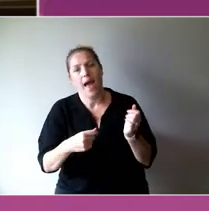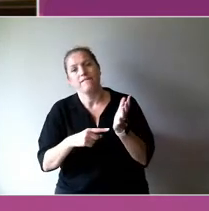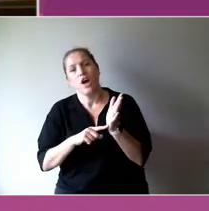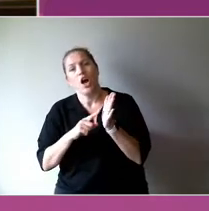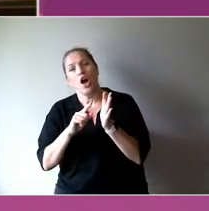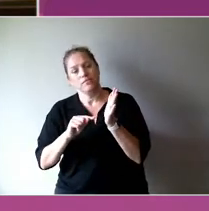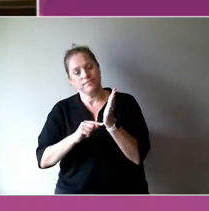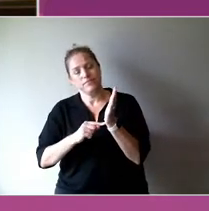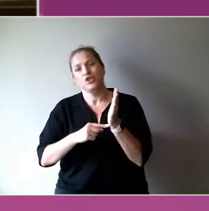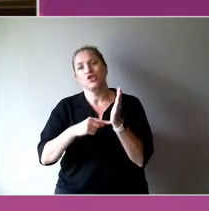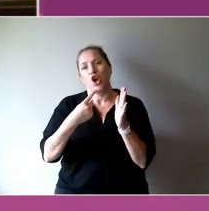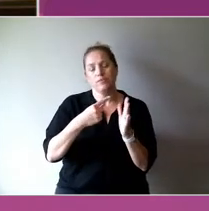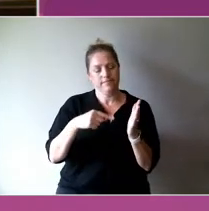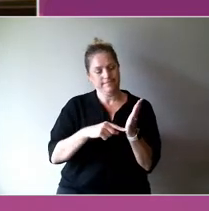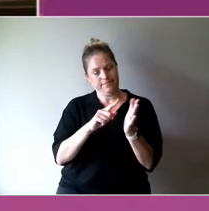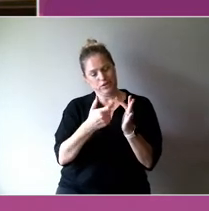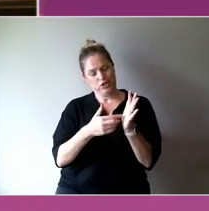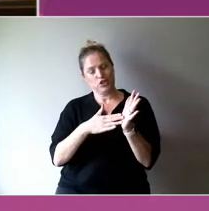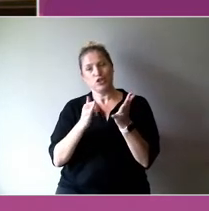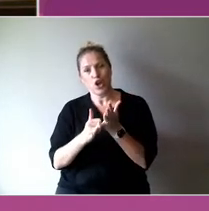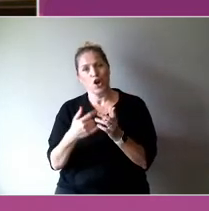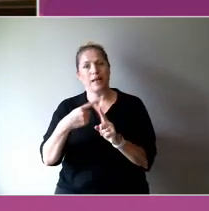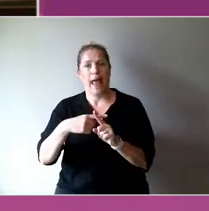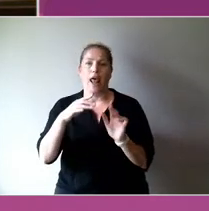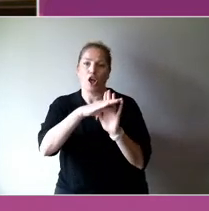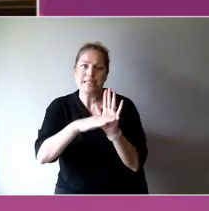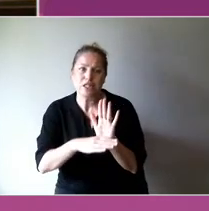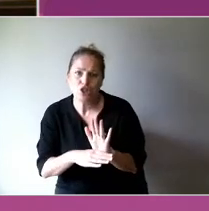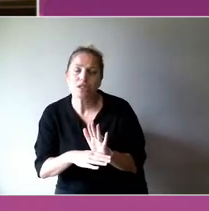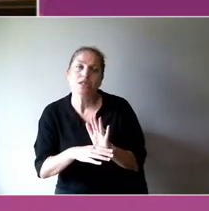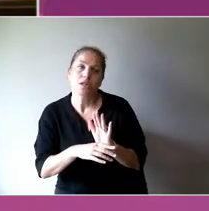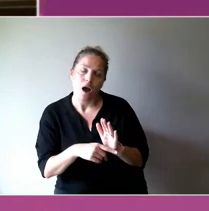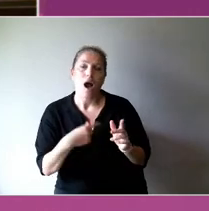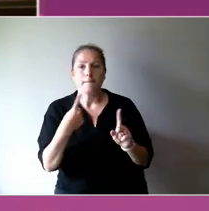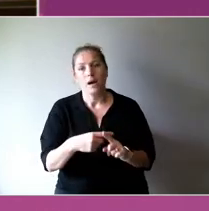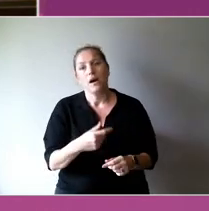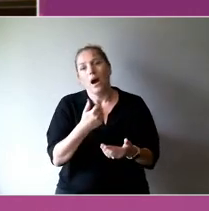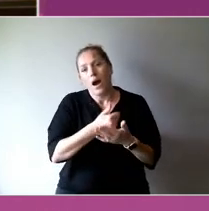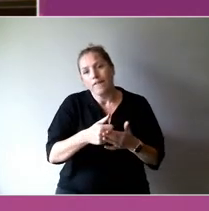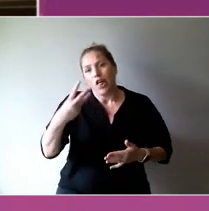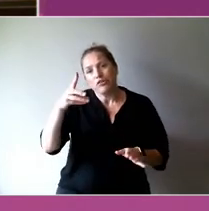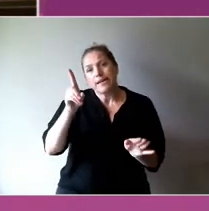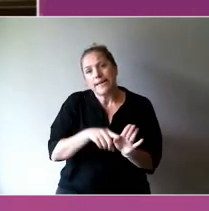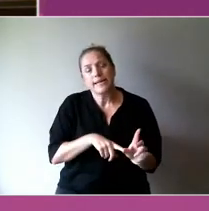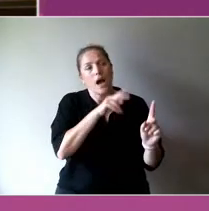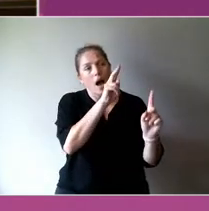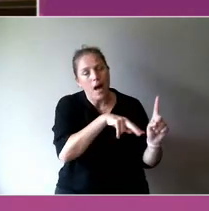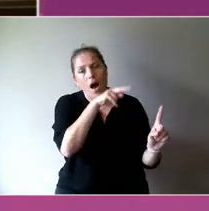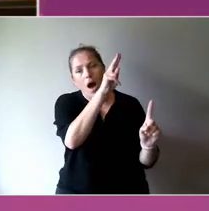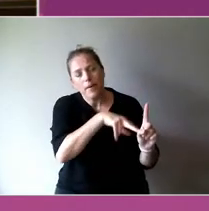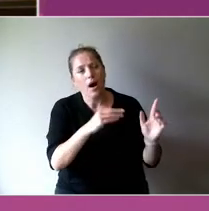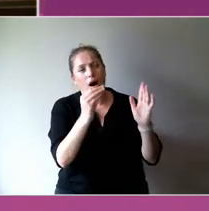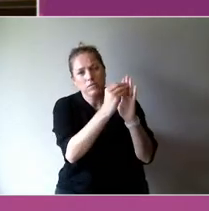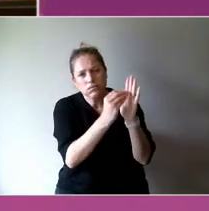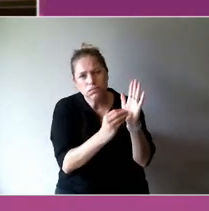you have to apply for that money again. You're getting the gains and the outcomes you need.